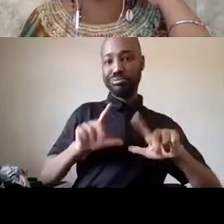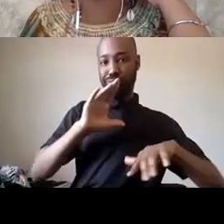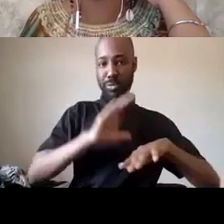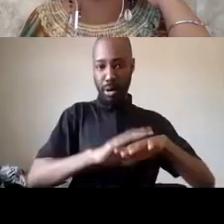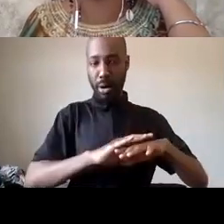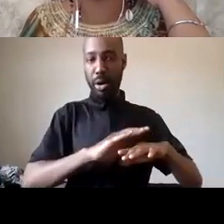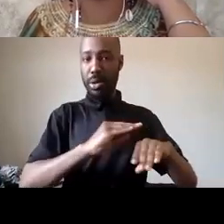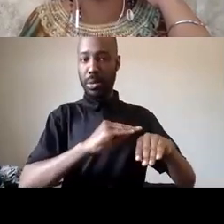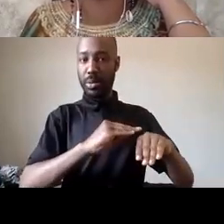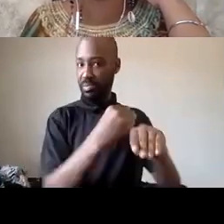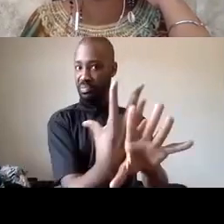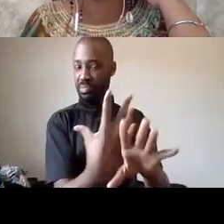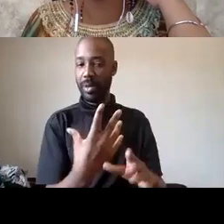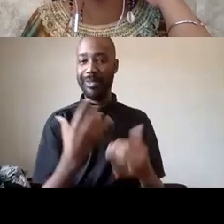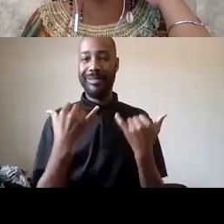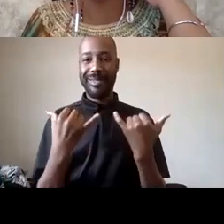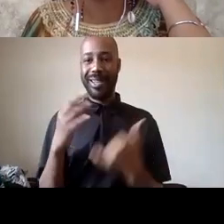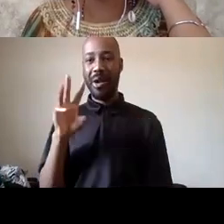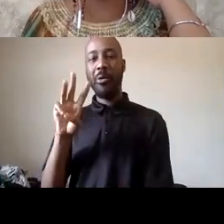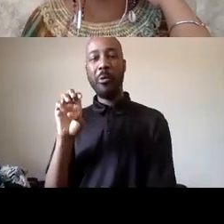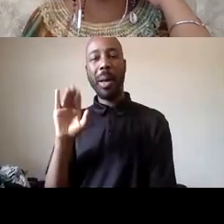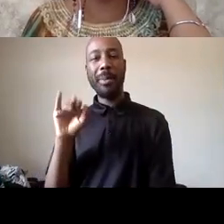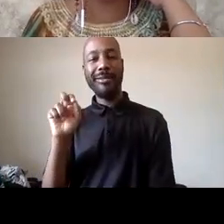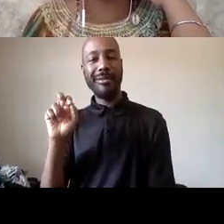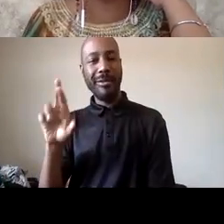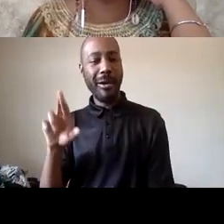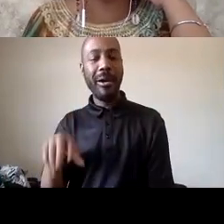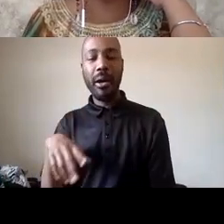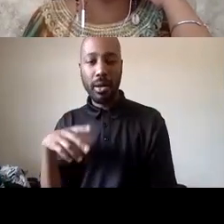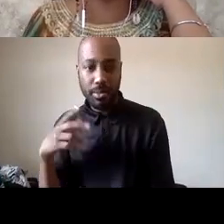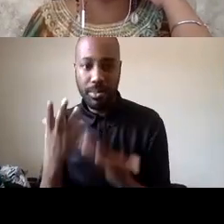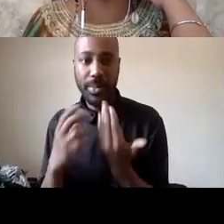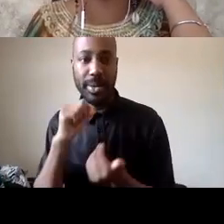so maybe not but if we can i would love for that to